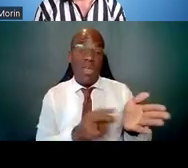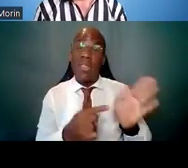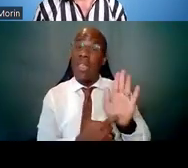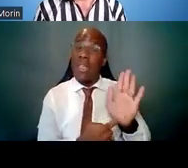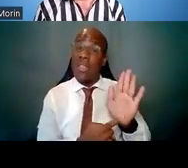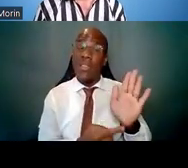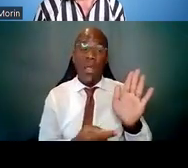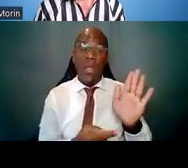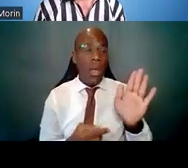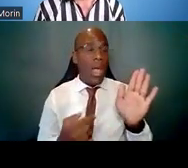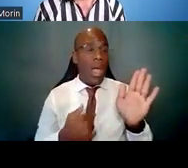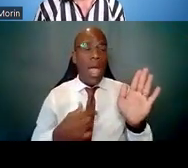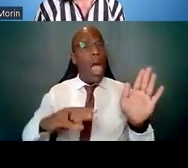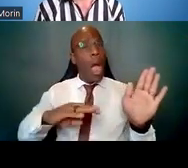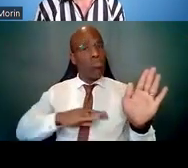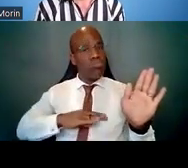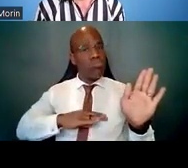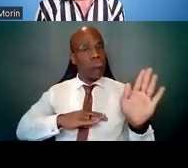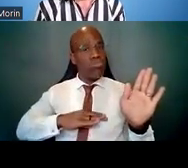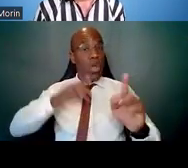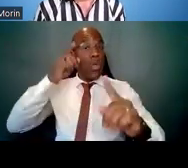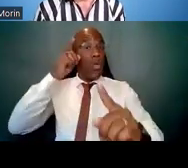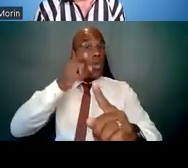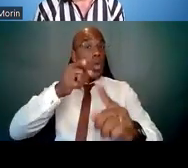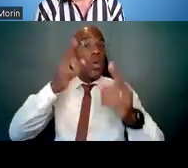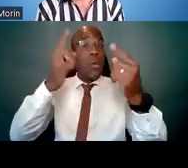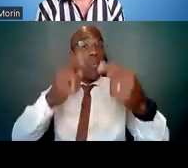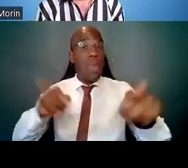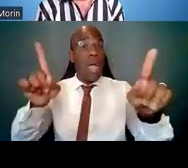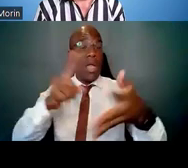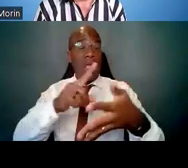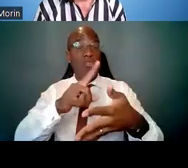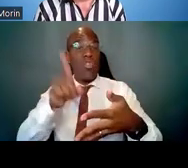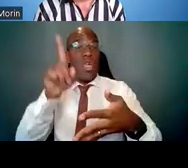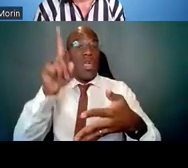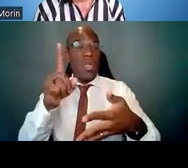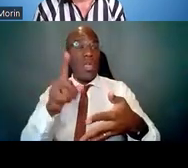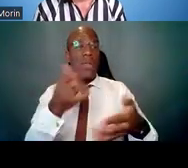oh, I've reached this goal, so here's my exit strategy, I need to move on.